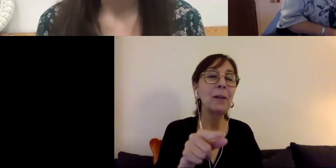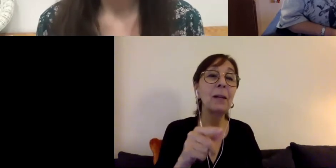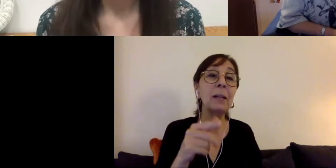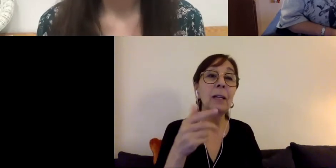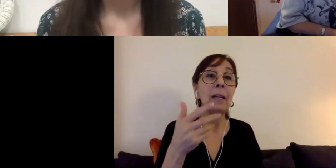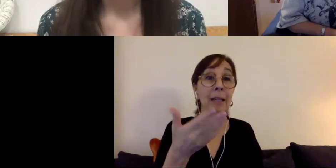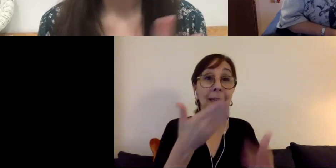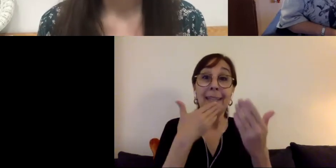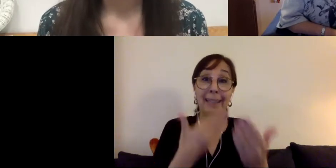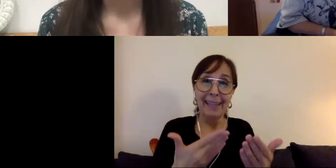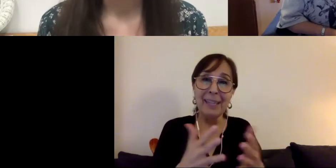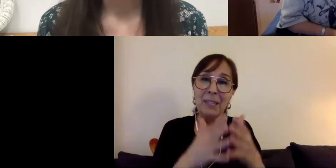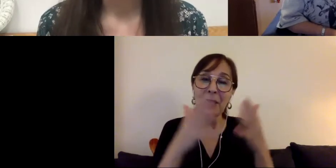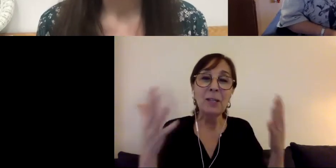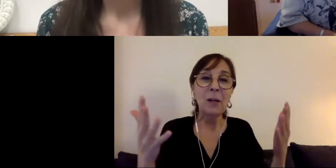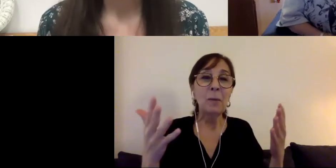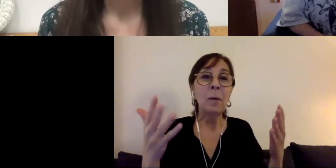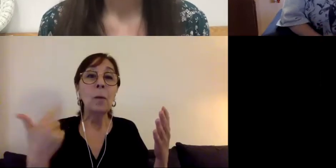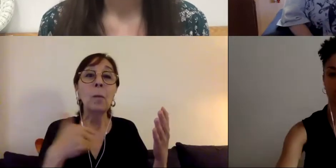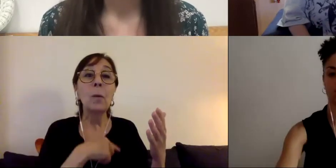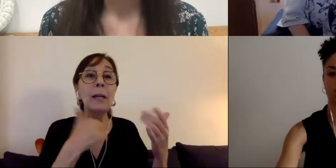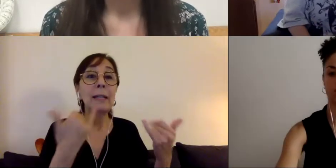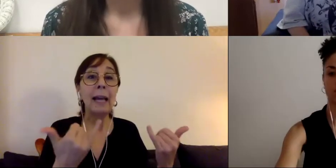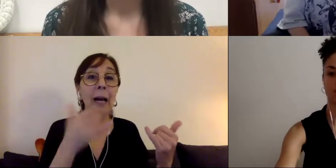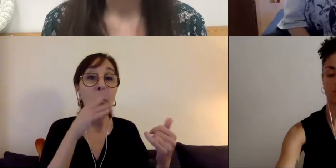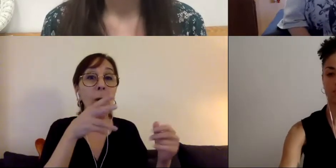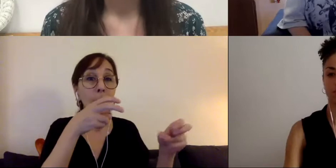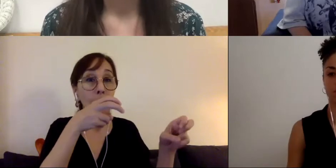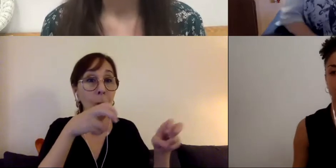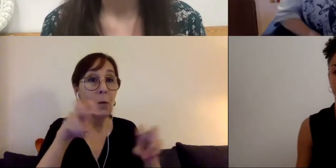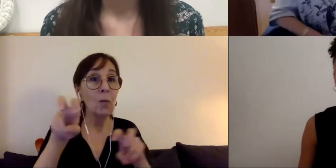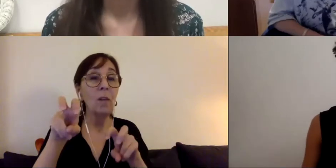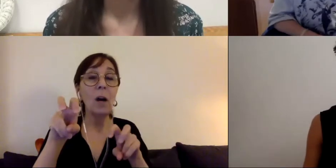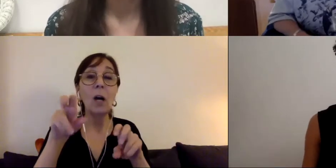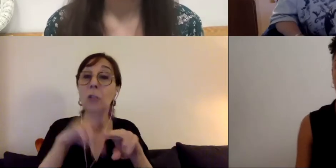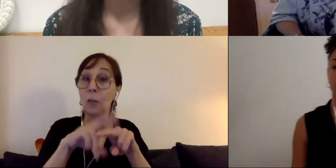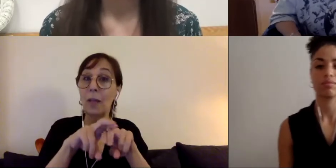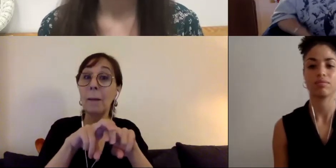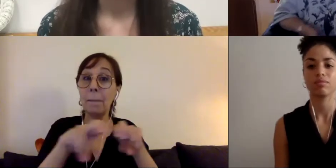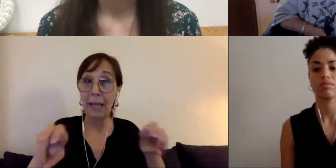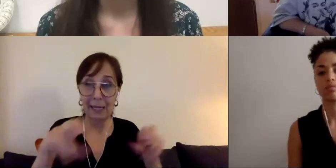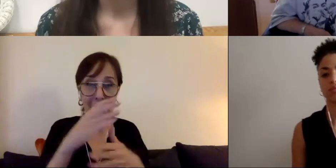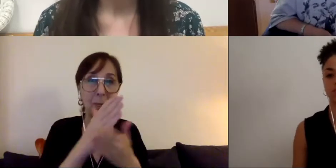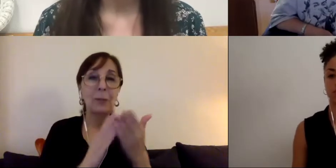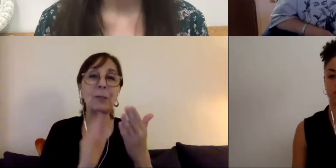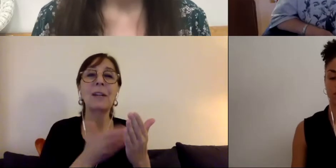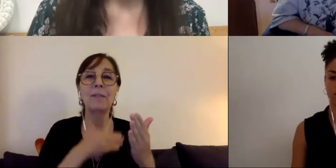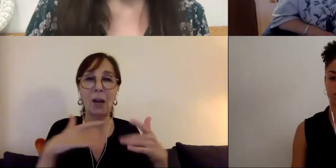you so much. We're going to move on to the panel portion of our event now. JUDY: Thank You.